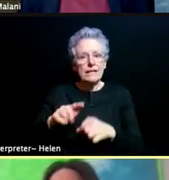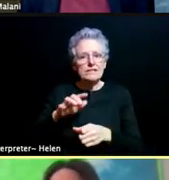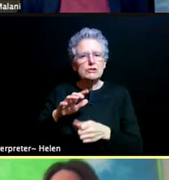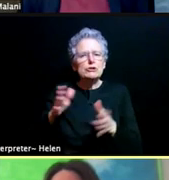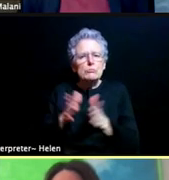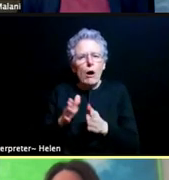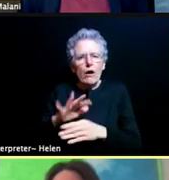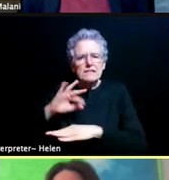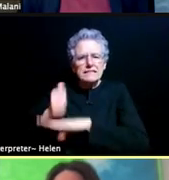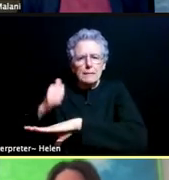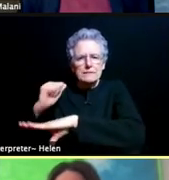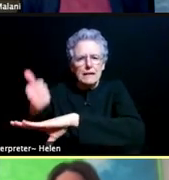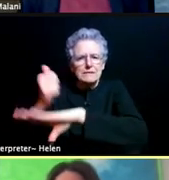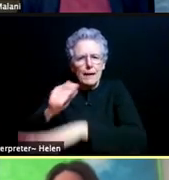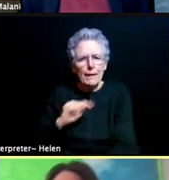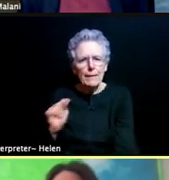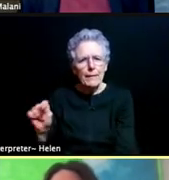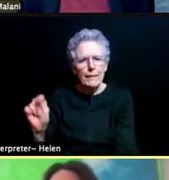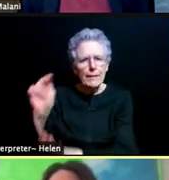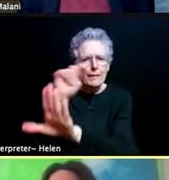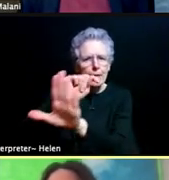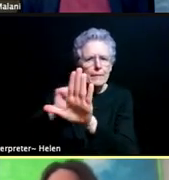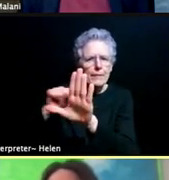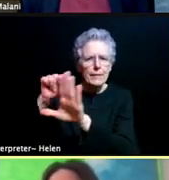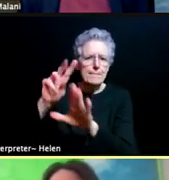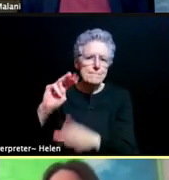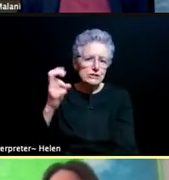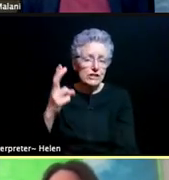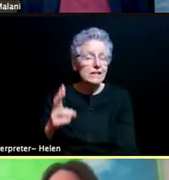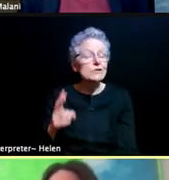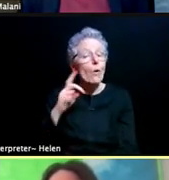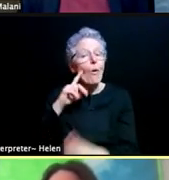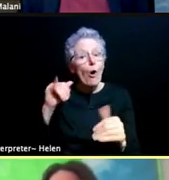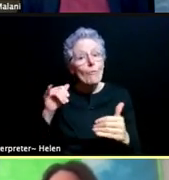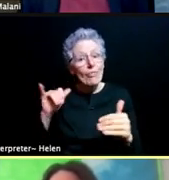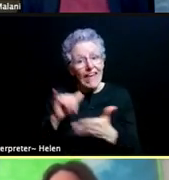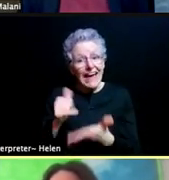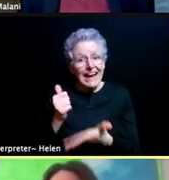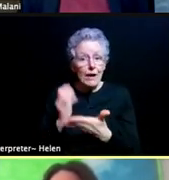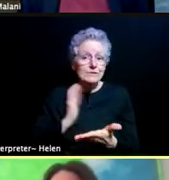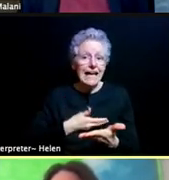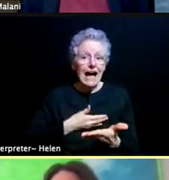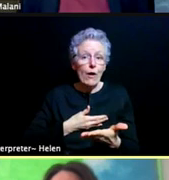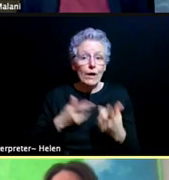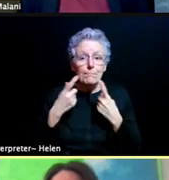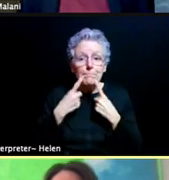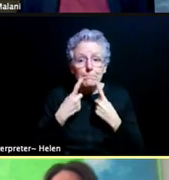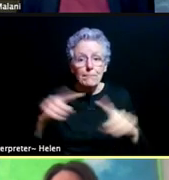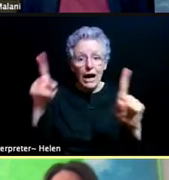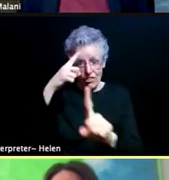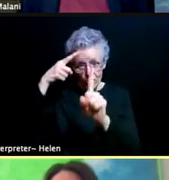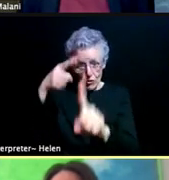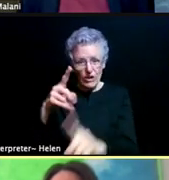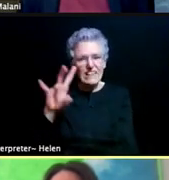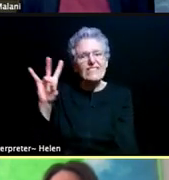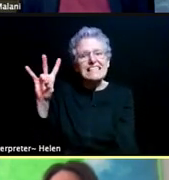So hopefully that helps with overall uptake and our goal getting towards a goal of 70% of all adults vaccinated.